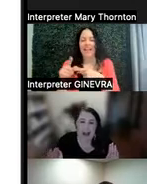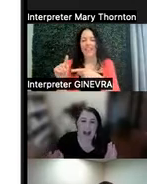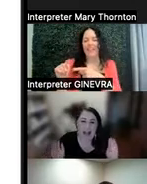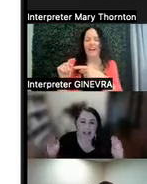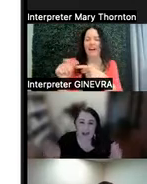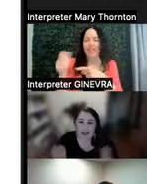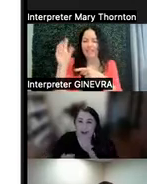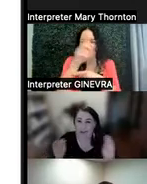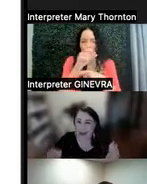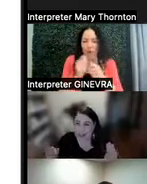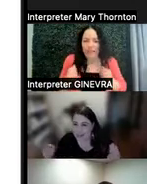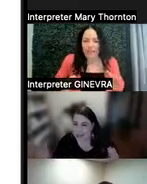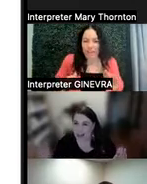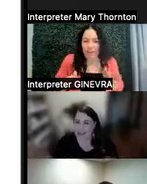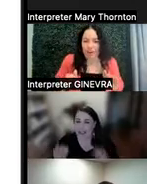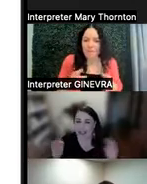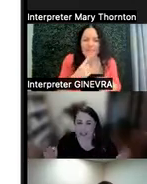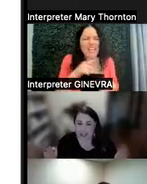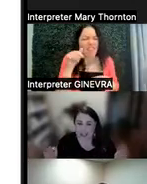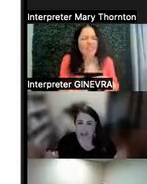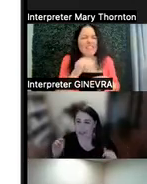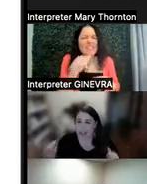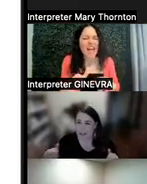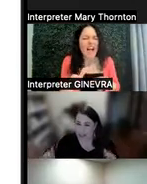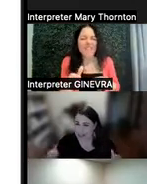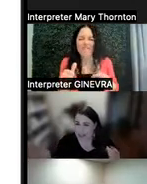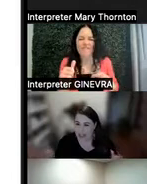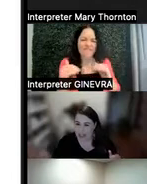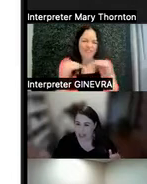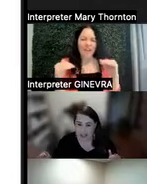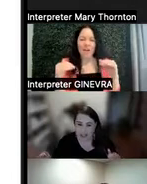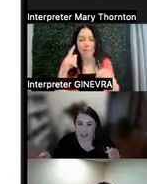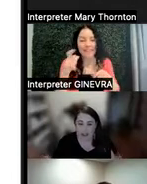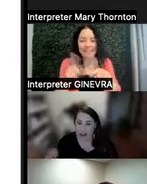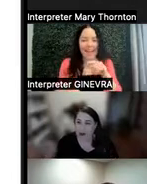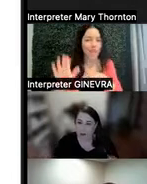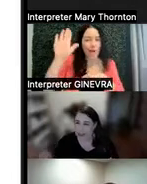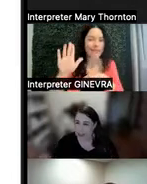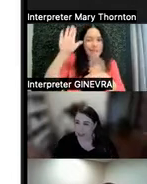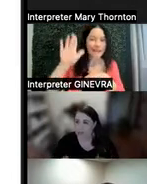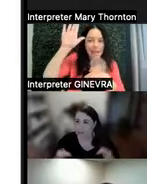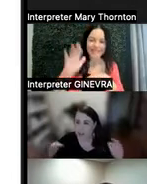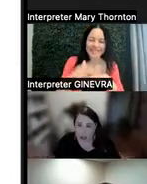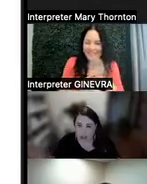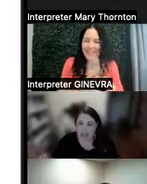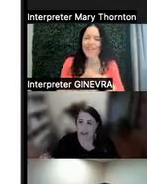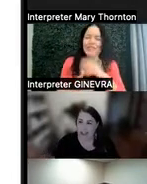And so, there are ways that we have traditionally participated in education that are really solidly founded